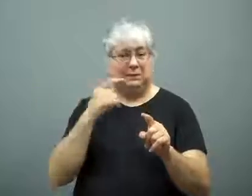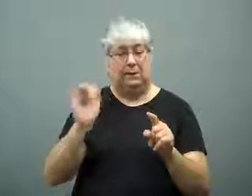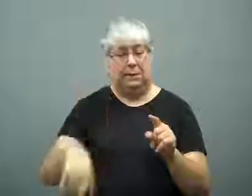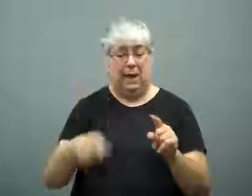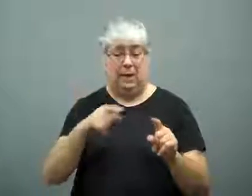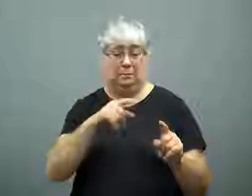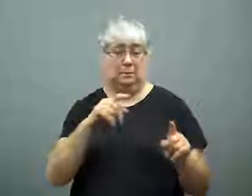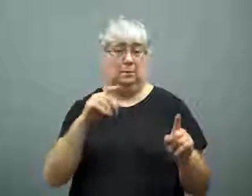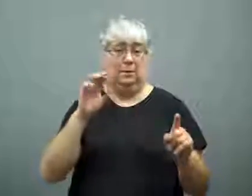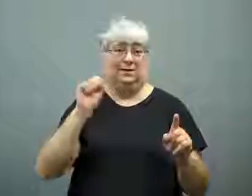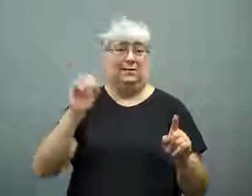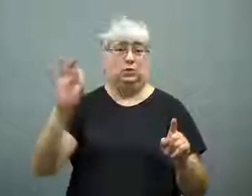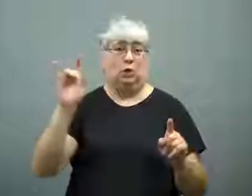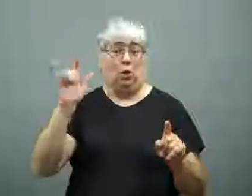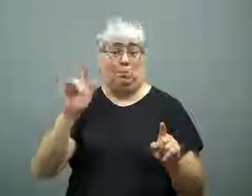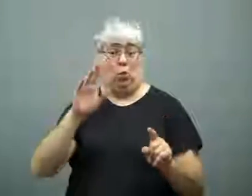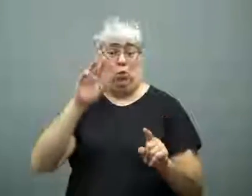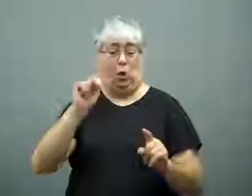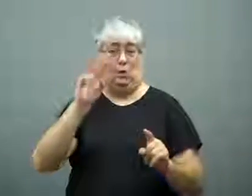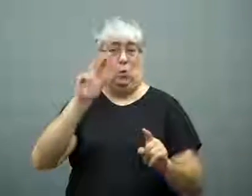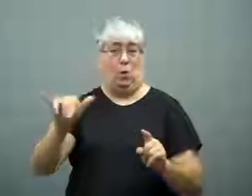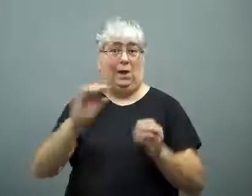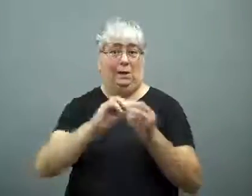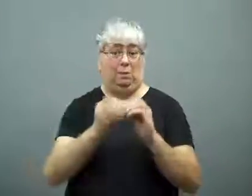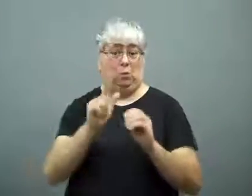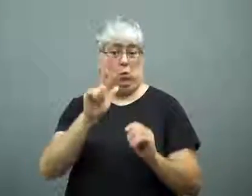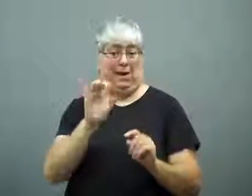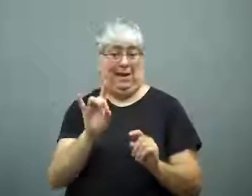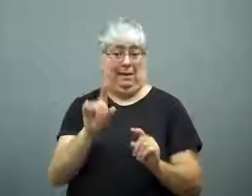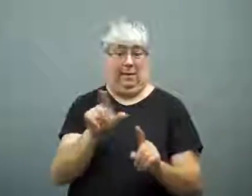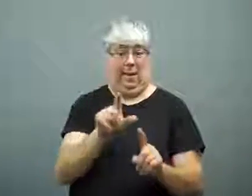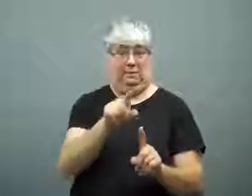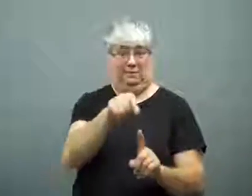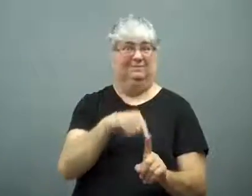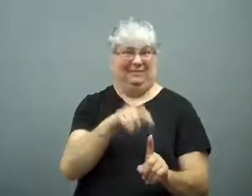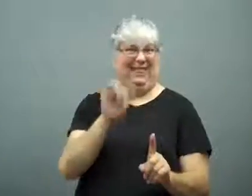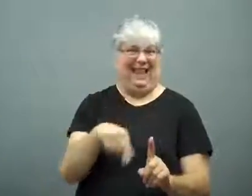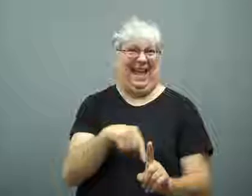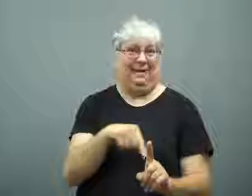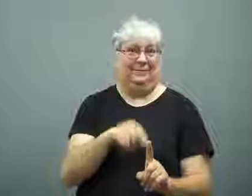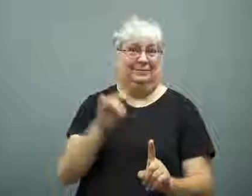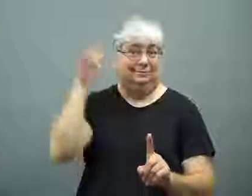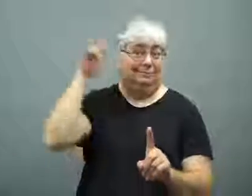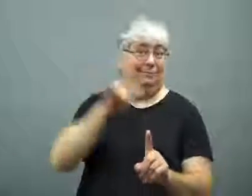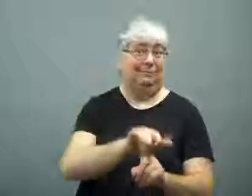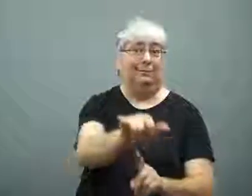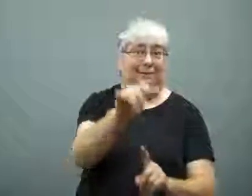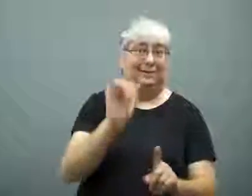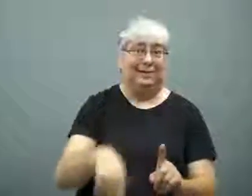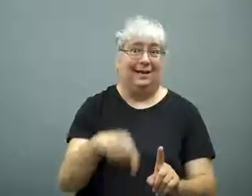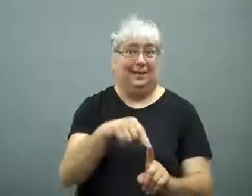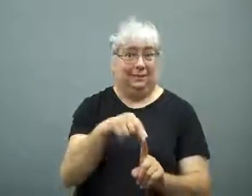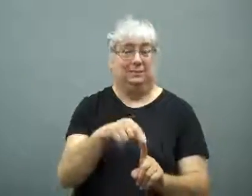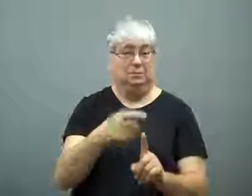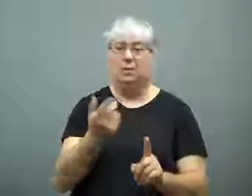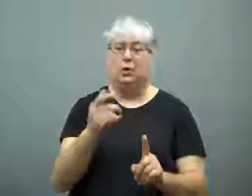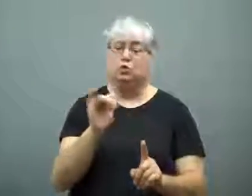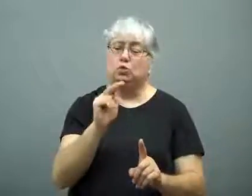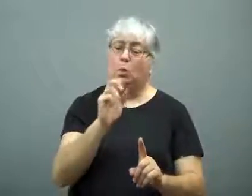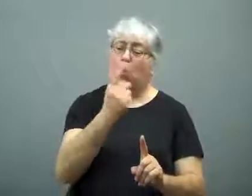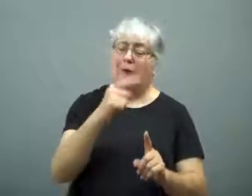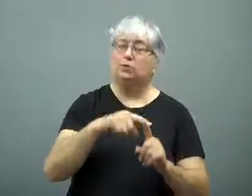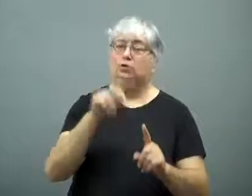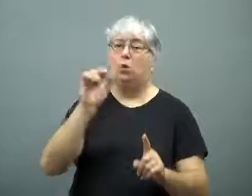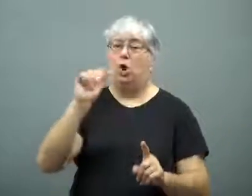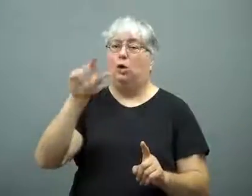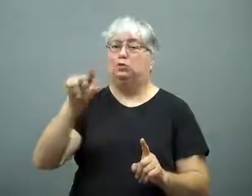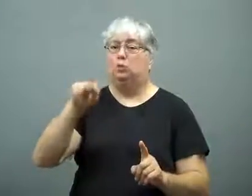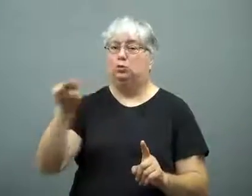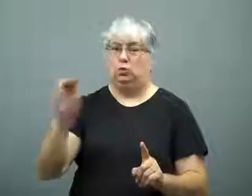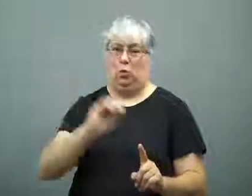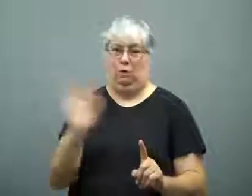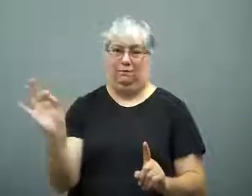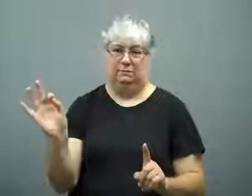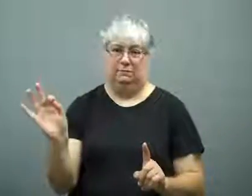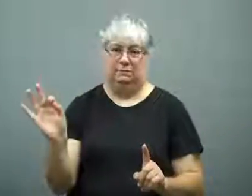said that at the San Francisco airport, Runway 28 left